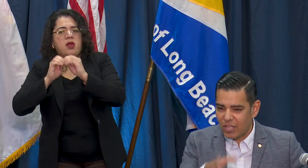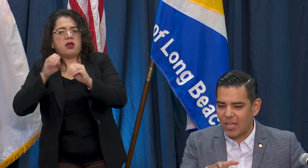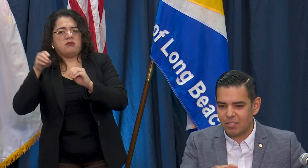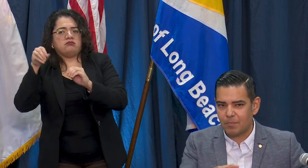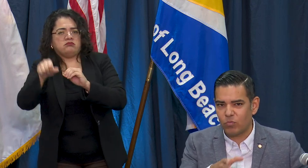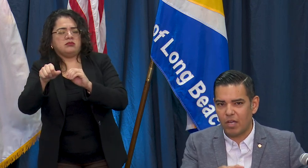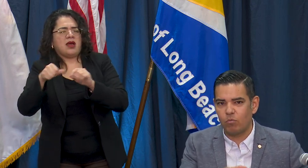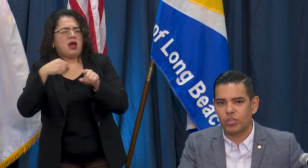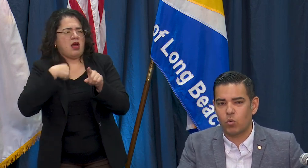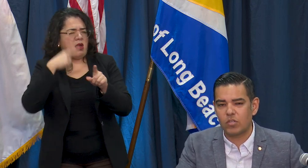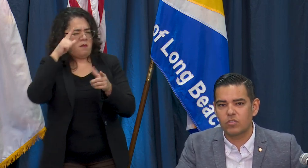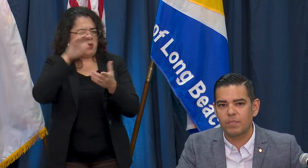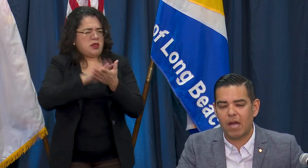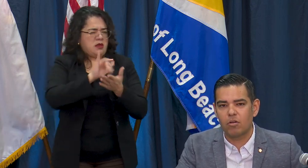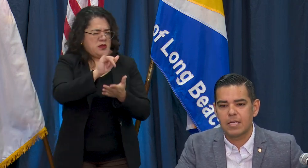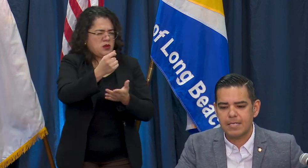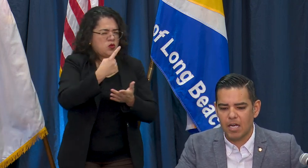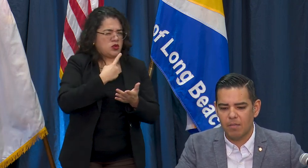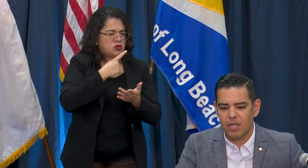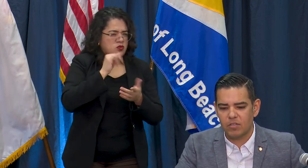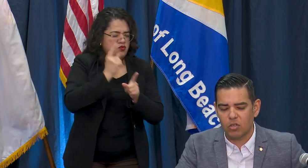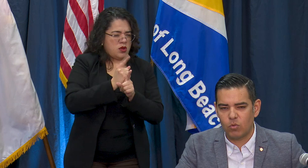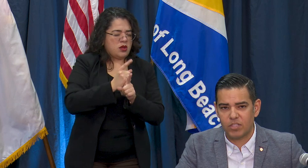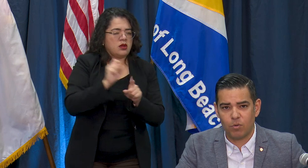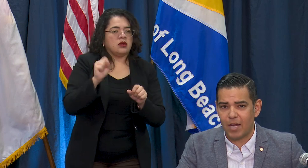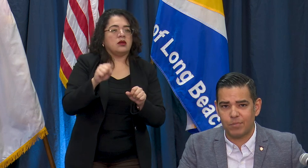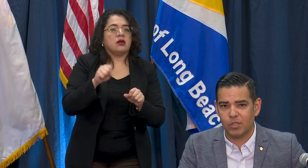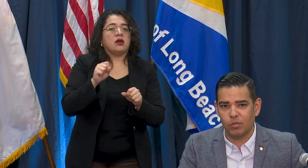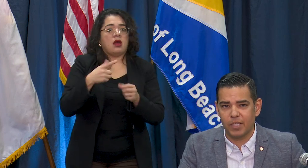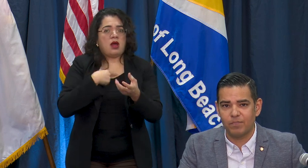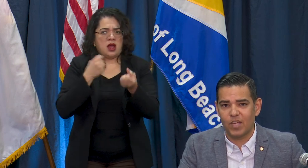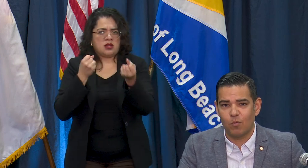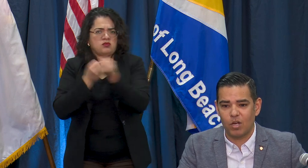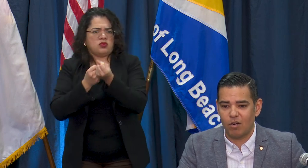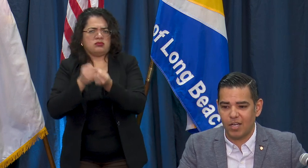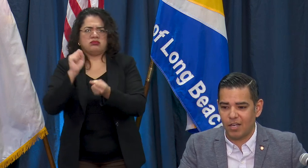that's what the questions about and so do I support it? Absolutely. We are in a